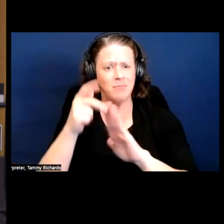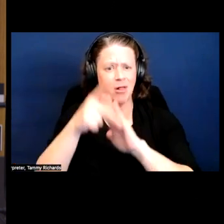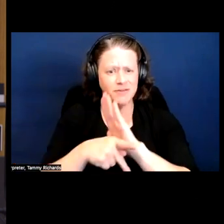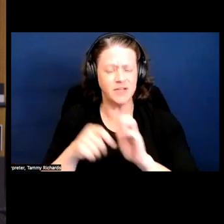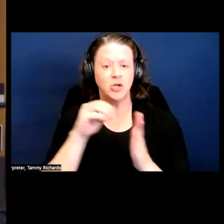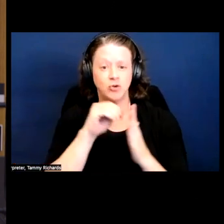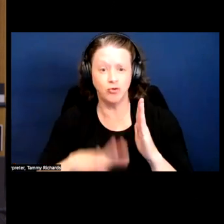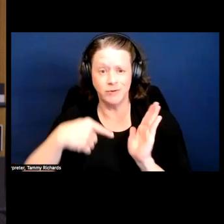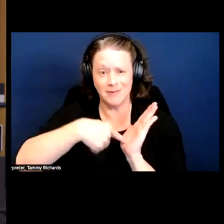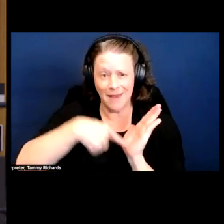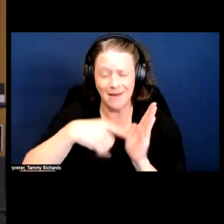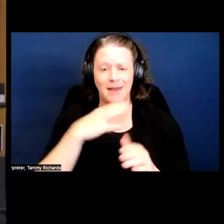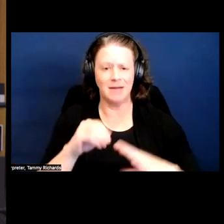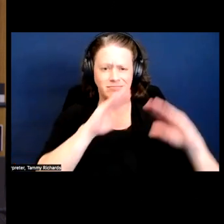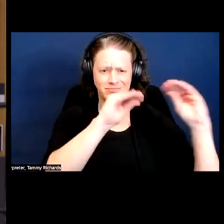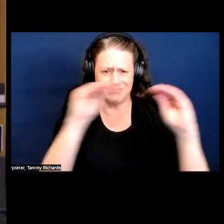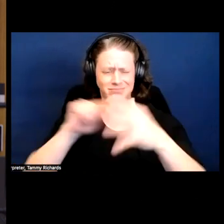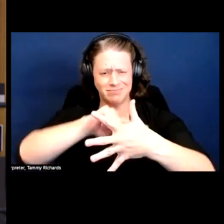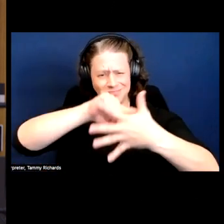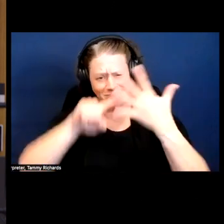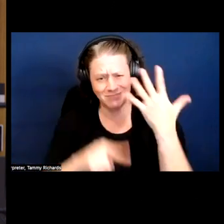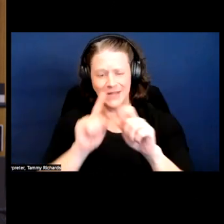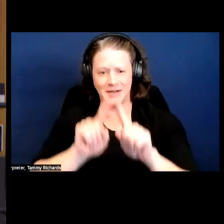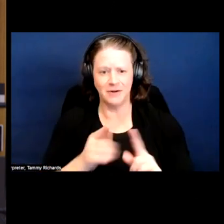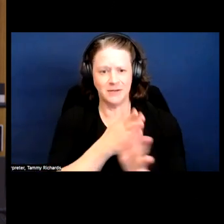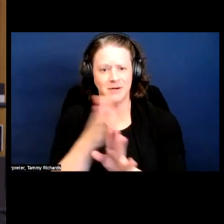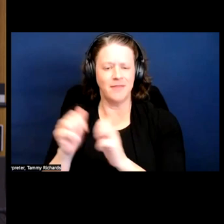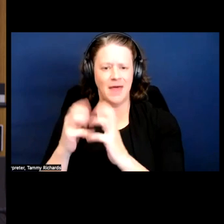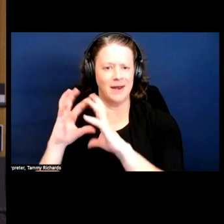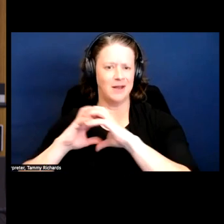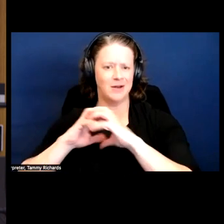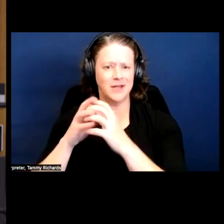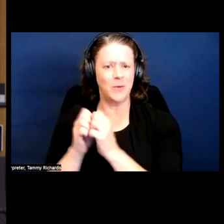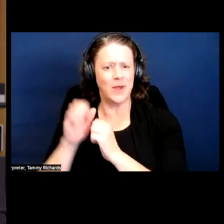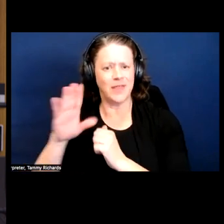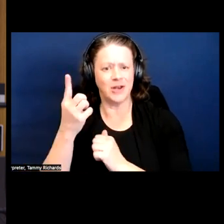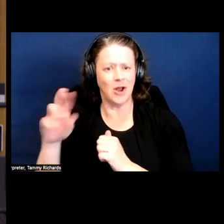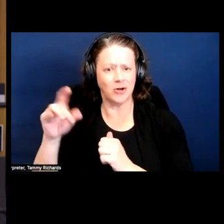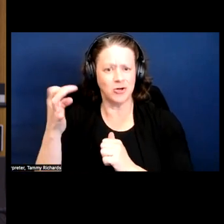student debt and teaches many different subjects that intersect with Dr. Schalk's work, including